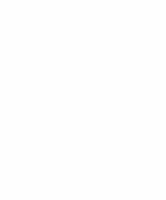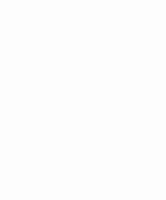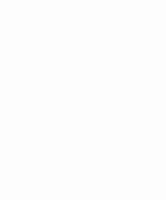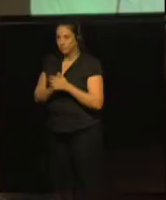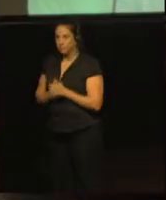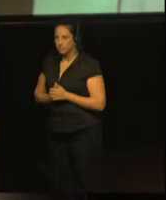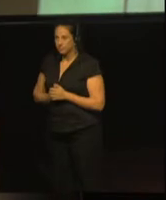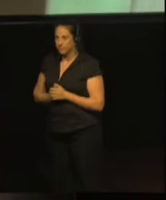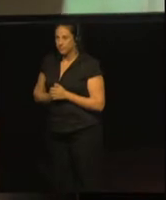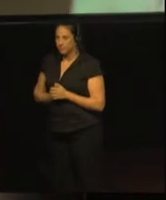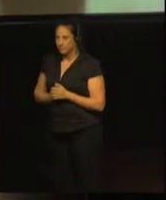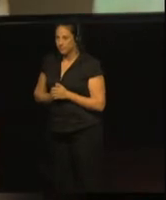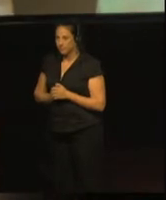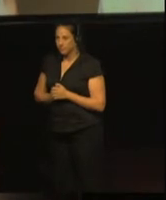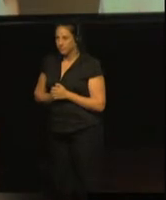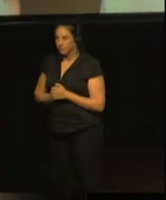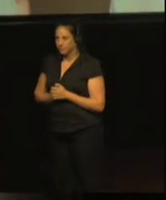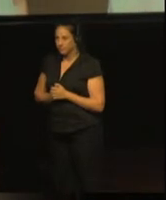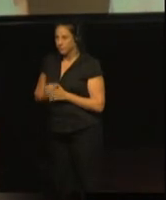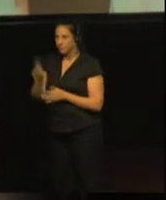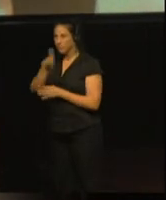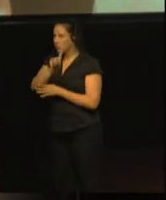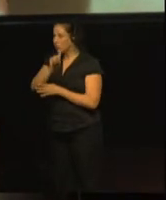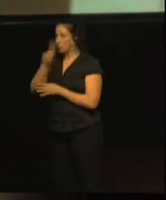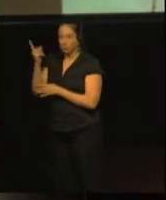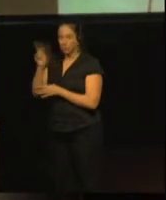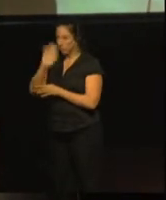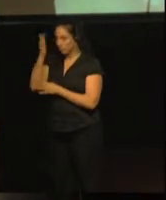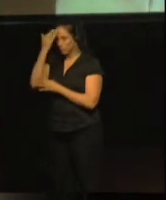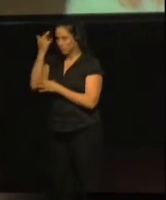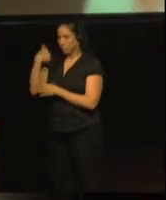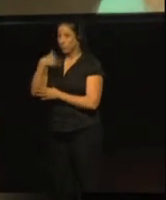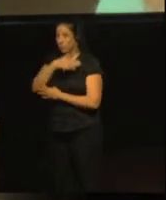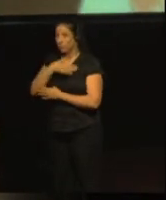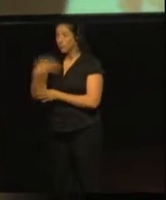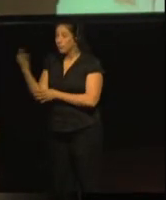We want to tell you to whom we sent the questionnaire.